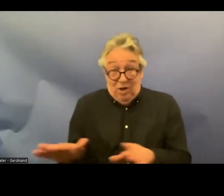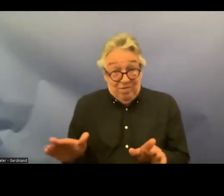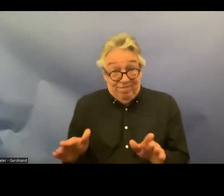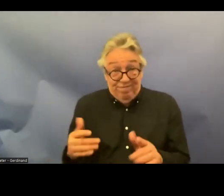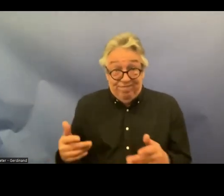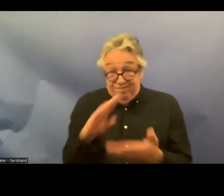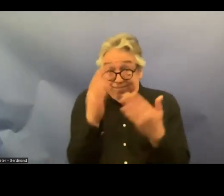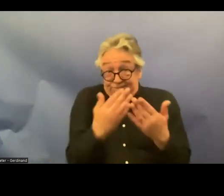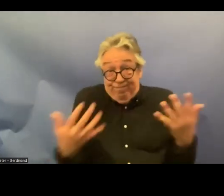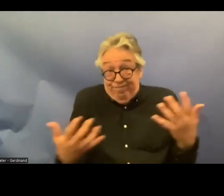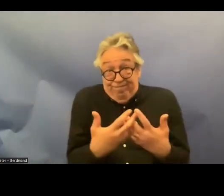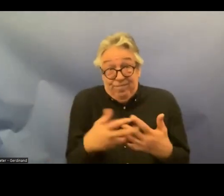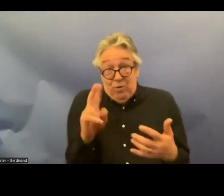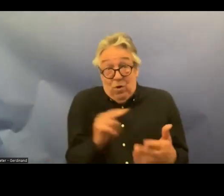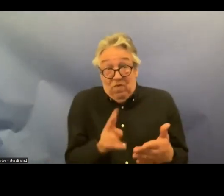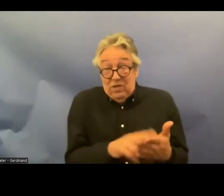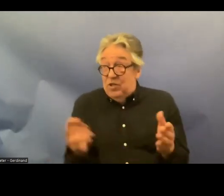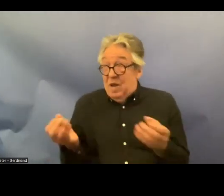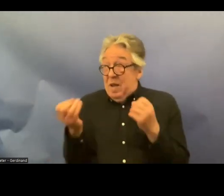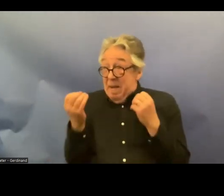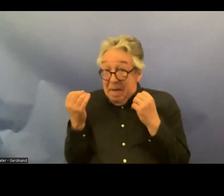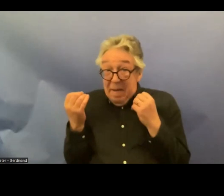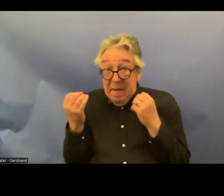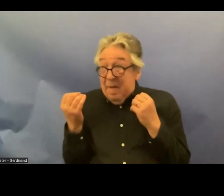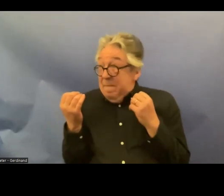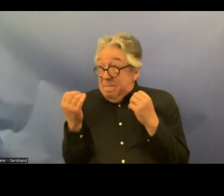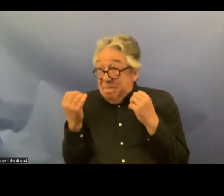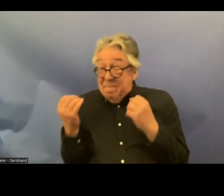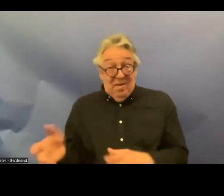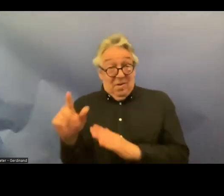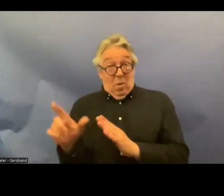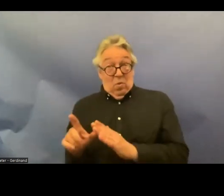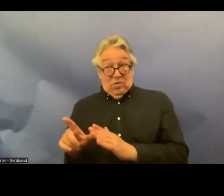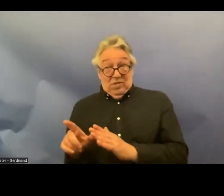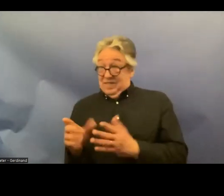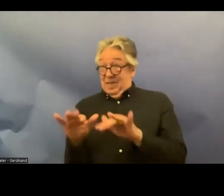there since uh this was decided and so last month the Swedish National Audit